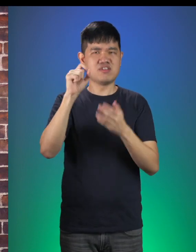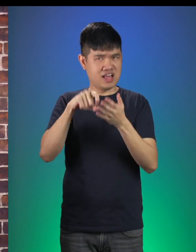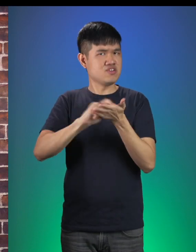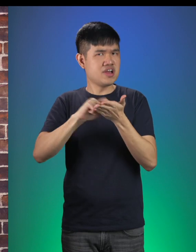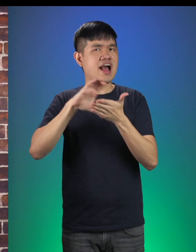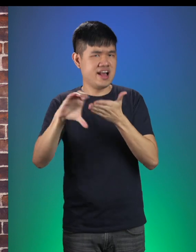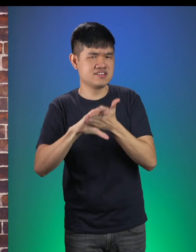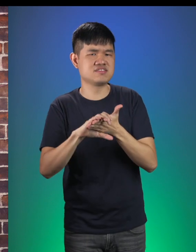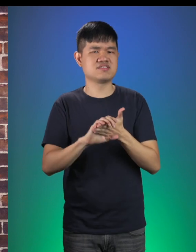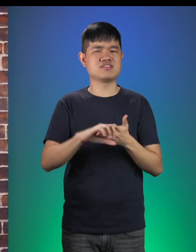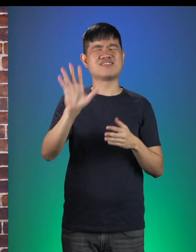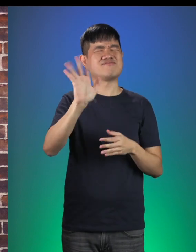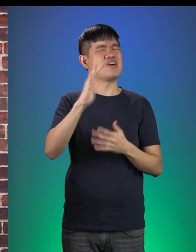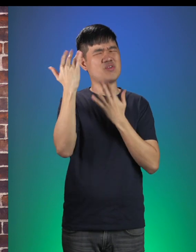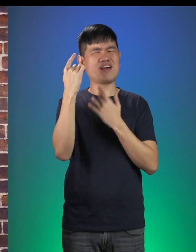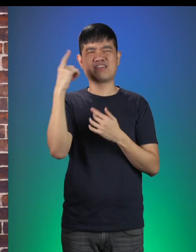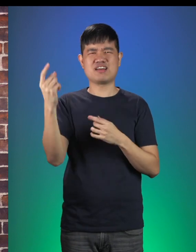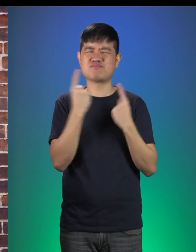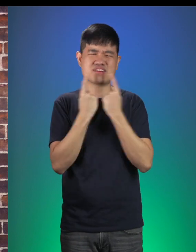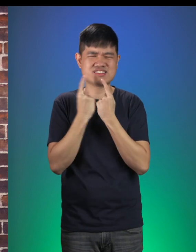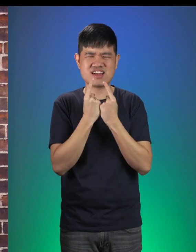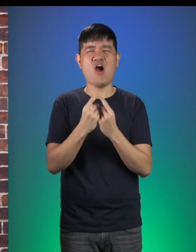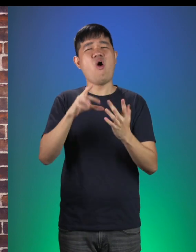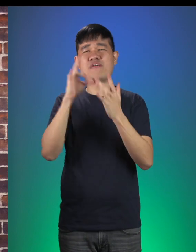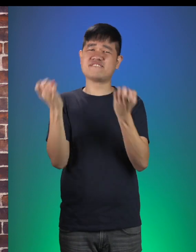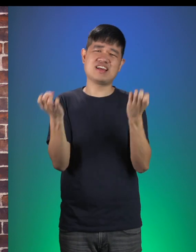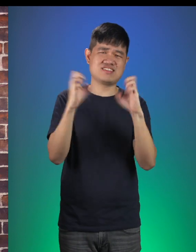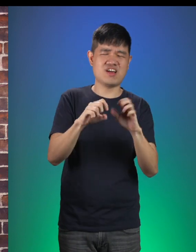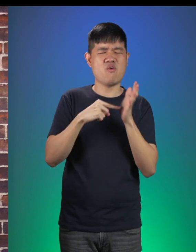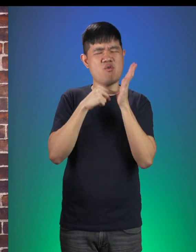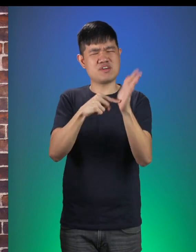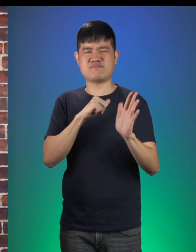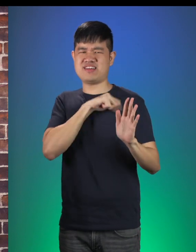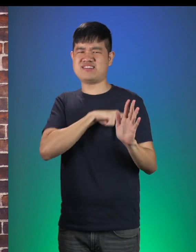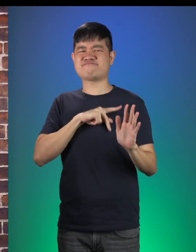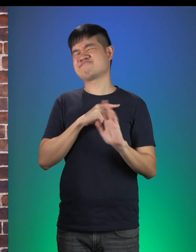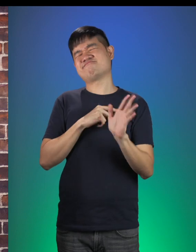You don’t have to wait for his birthday or a special occasion to show some appreciation.